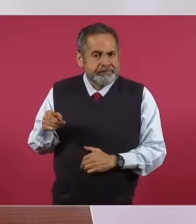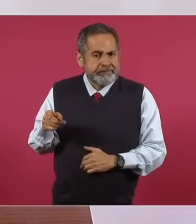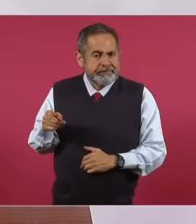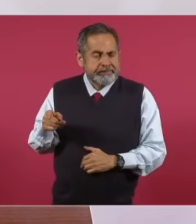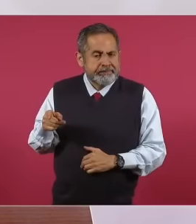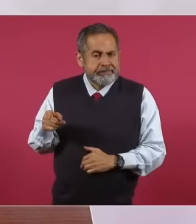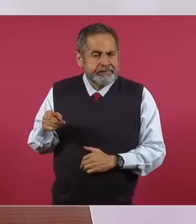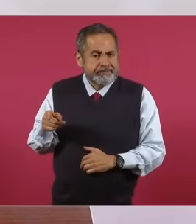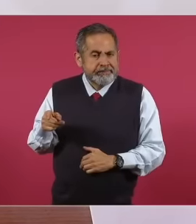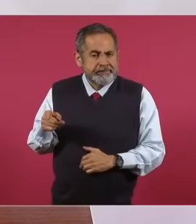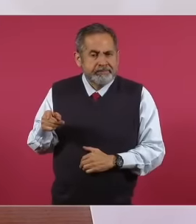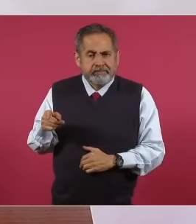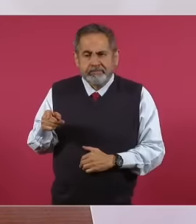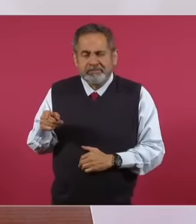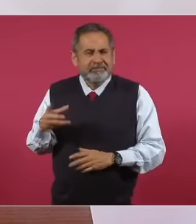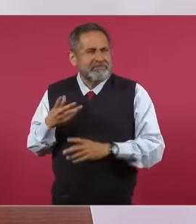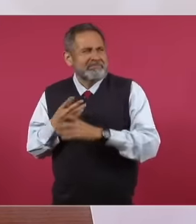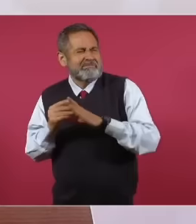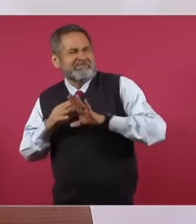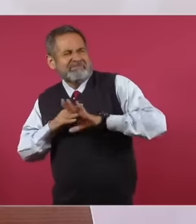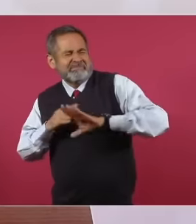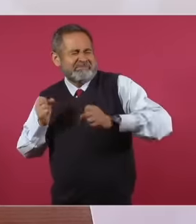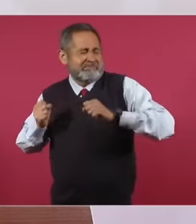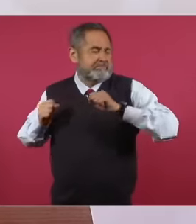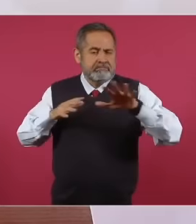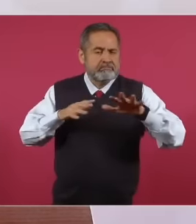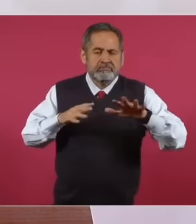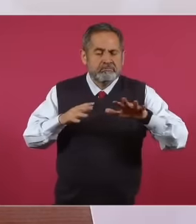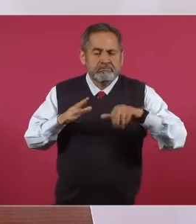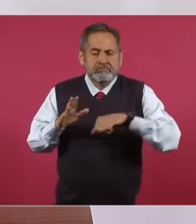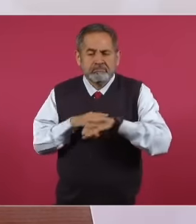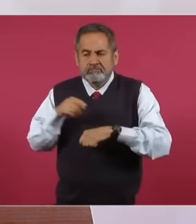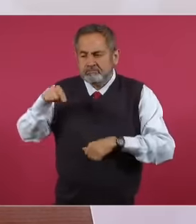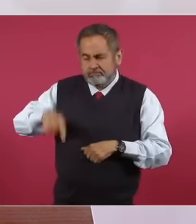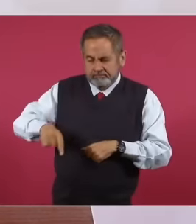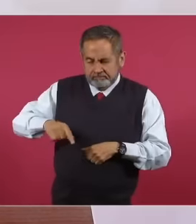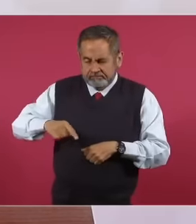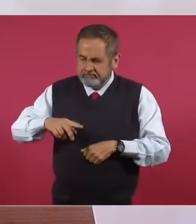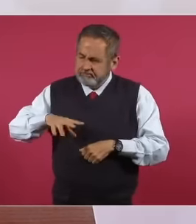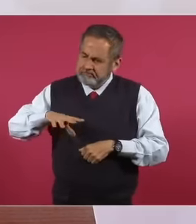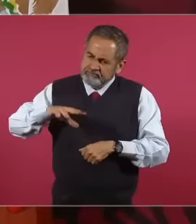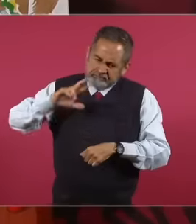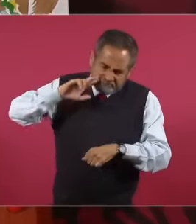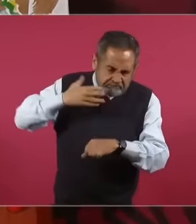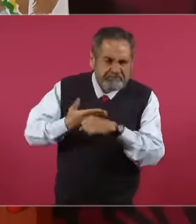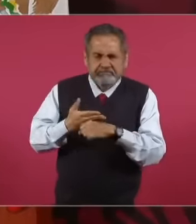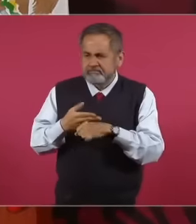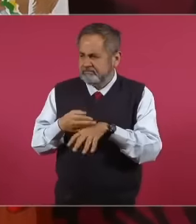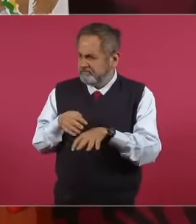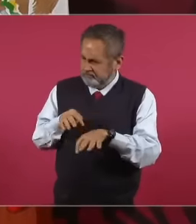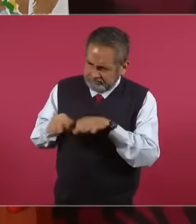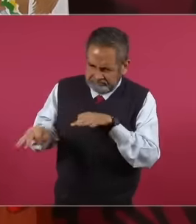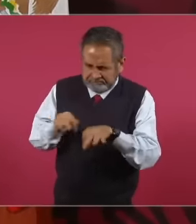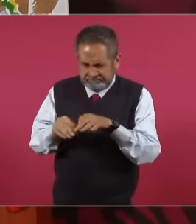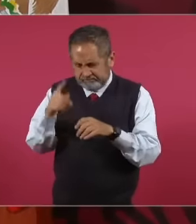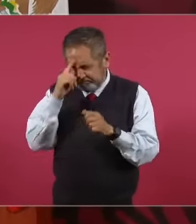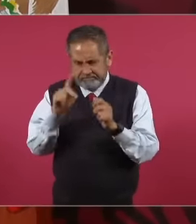Because our people are very hard-working, very responsible, very sensible, very pacifist.